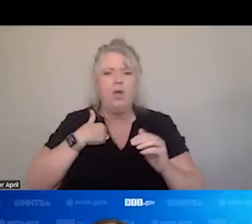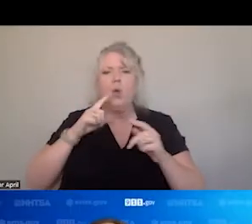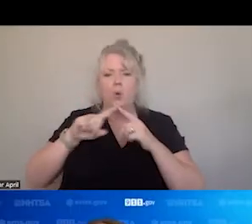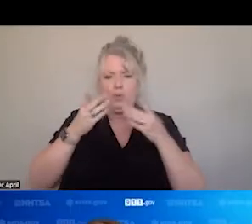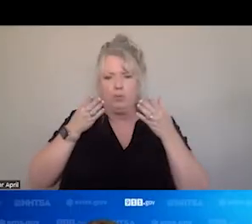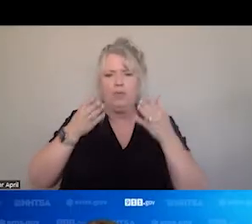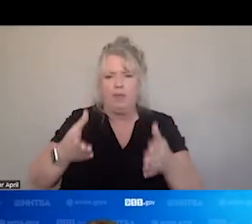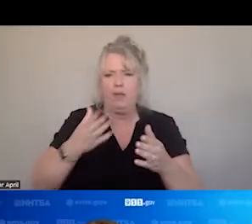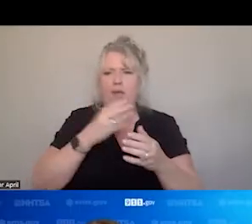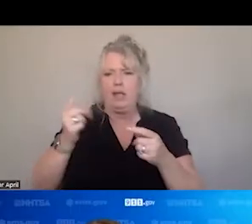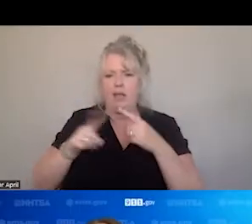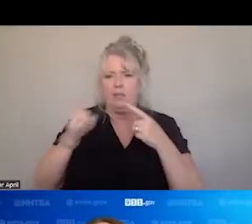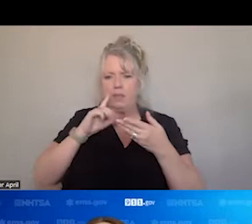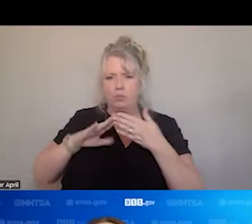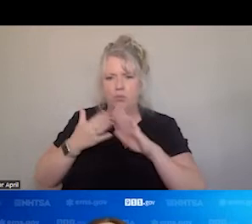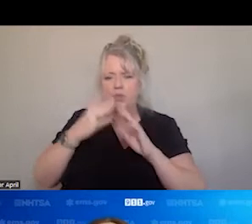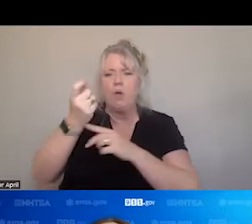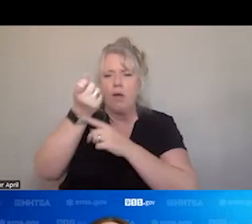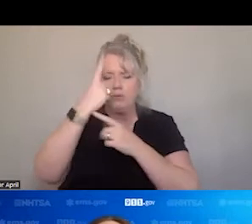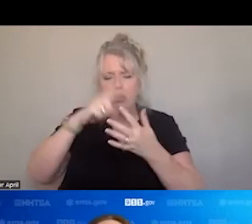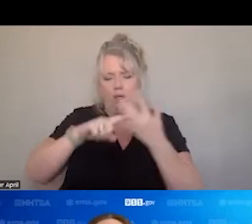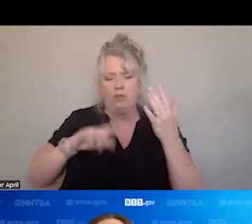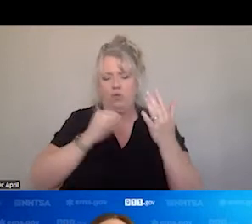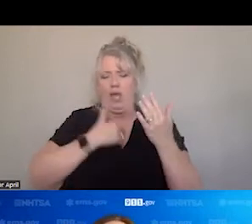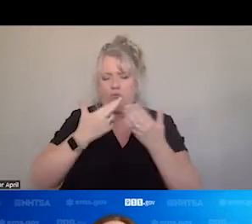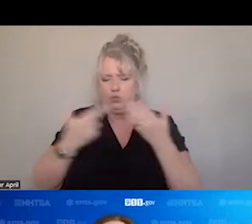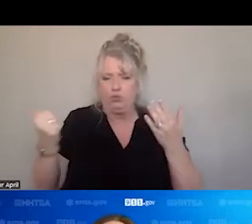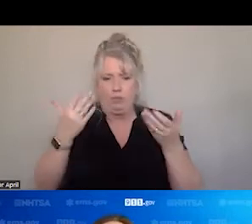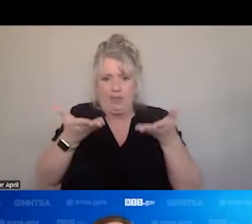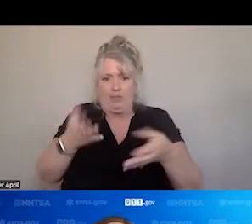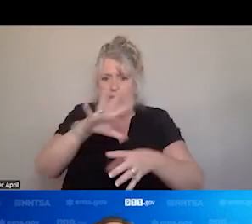THE COMMUNITY UNDERSTANDS THE RESOURCES WE BRING TO THE TABLE. OUR COMMUNITY ENGAGELE, PREVENTION